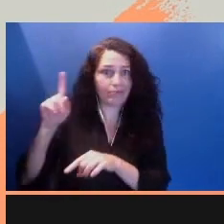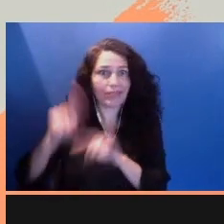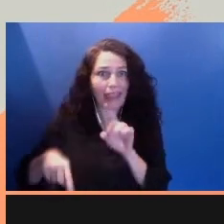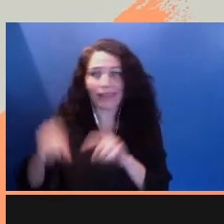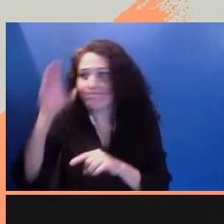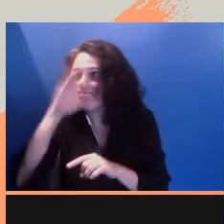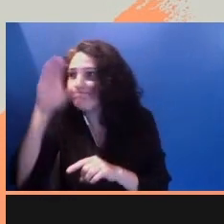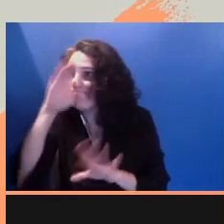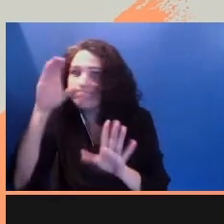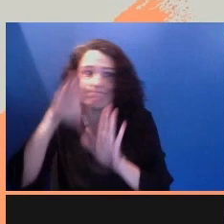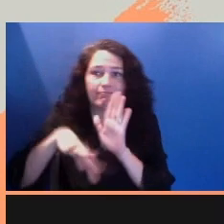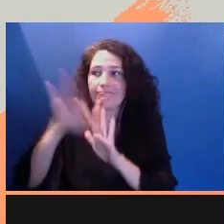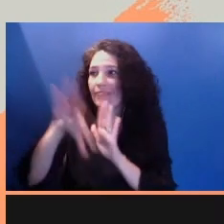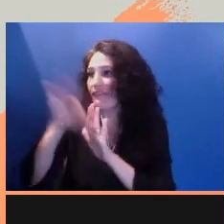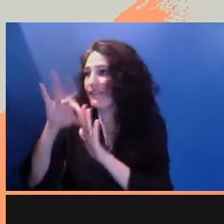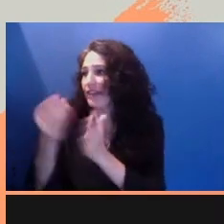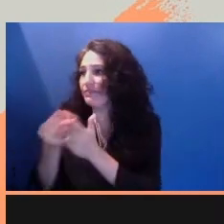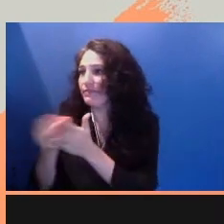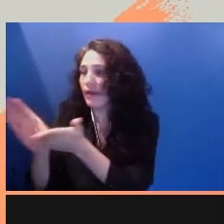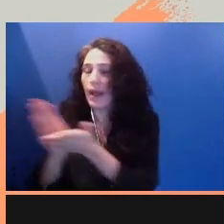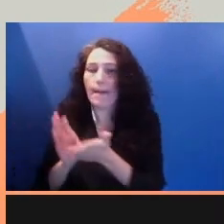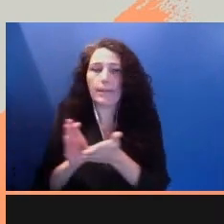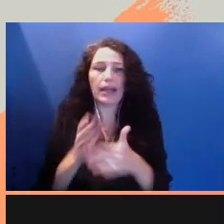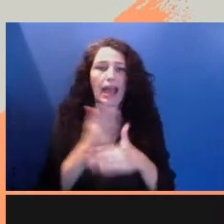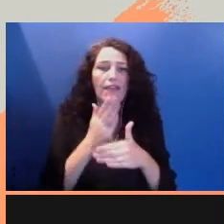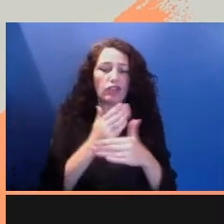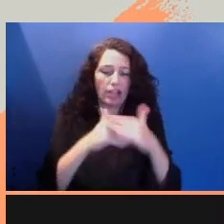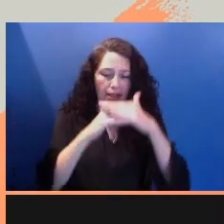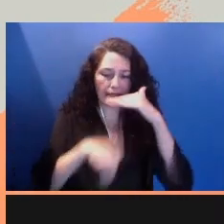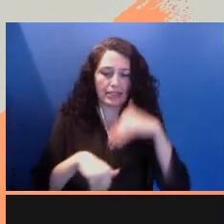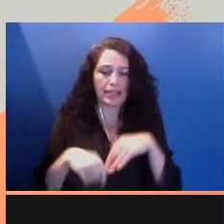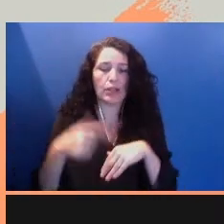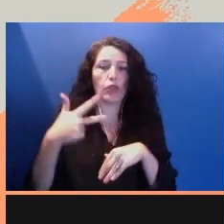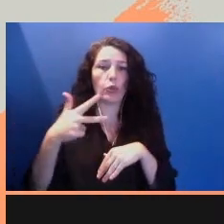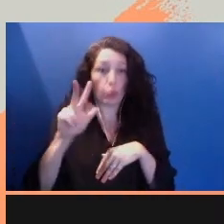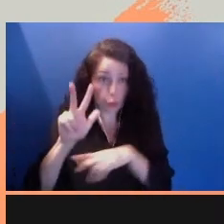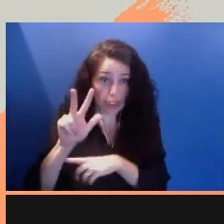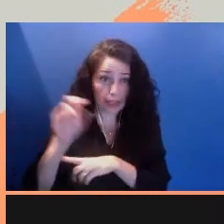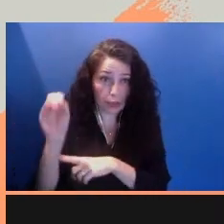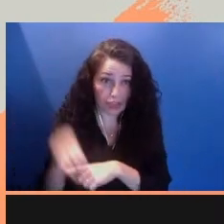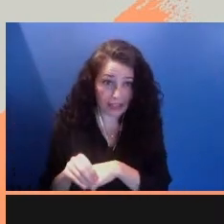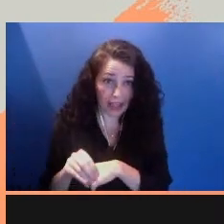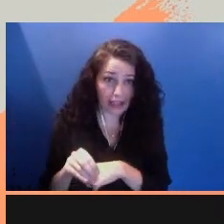On average, less than 3% of curators and programmers and critics are Latinx.